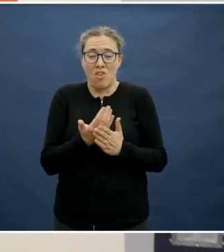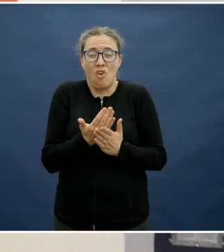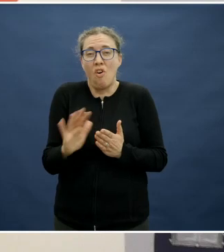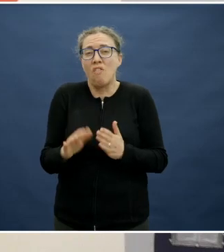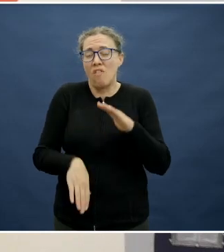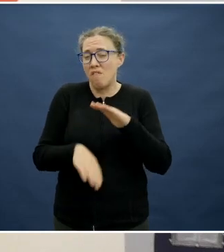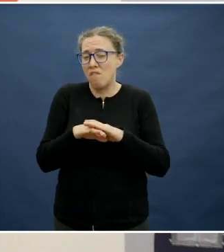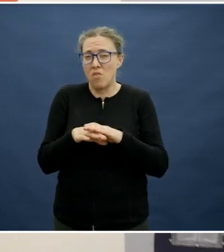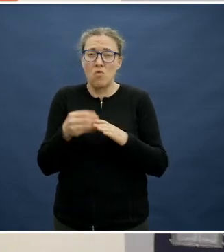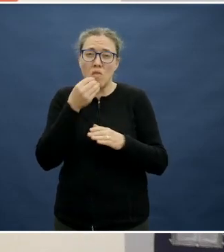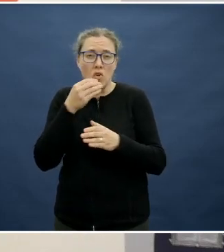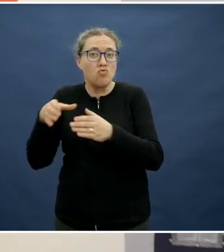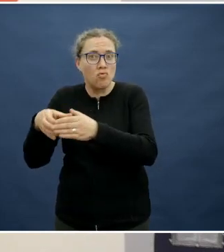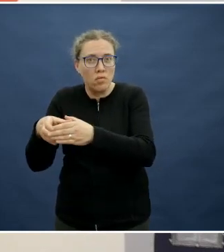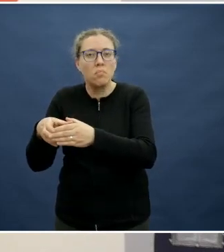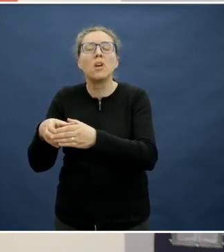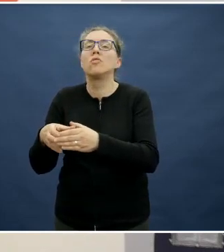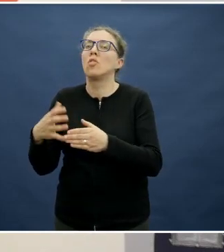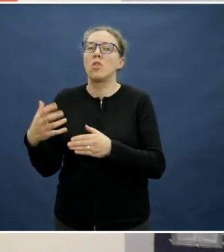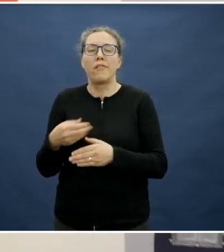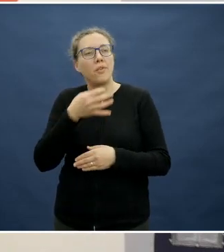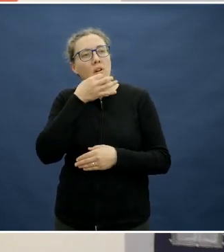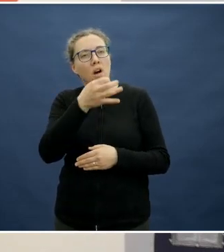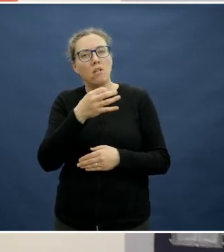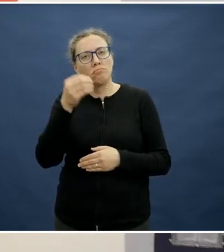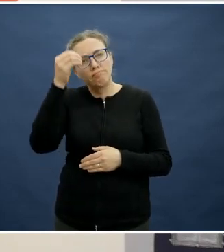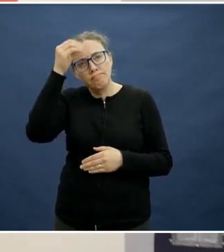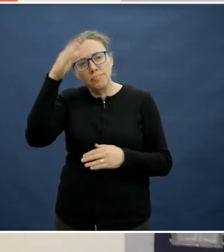dietitian and other sources of information to get that specialist advice.